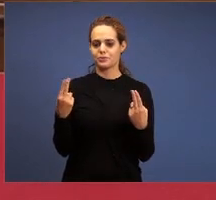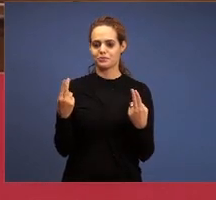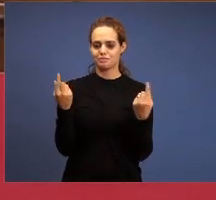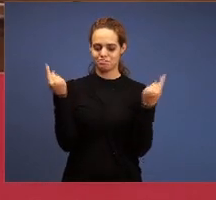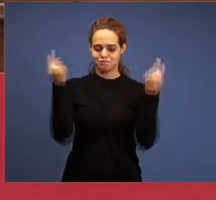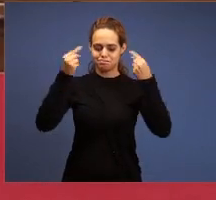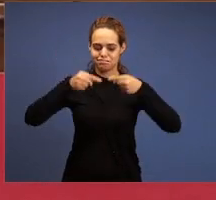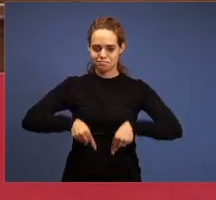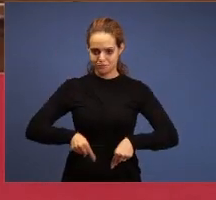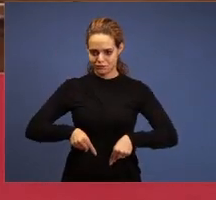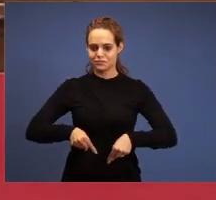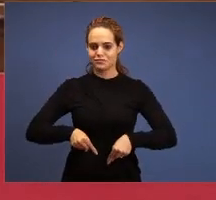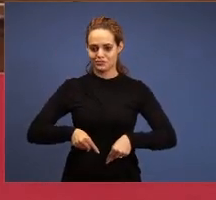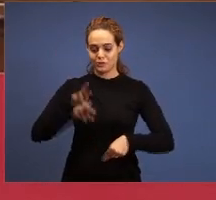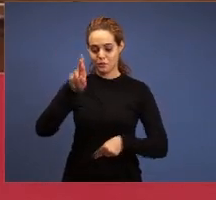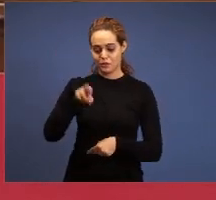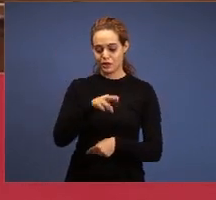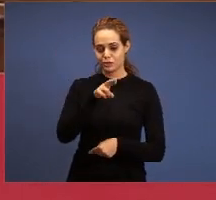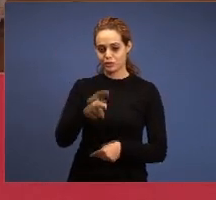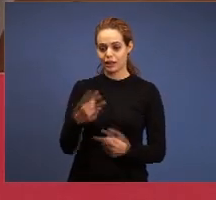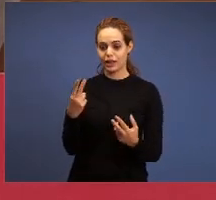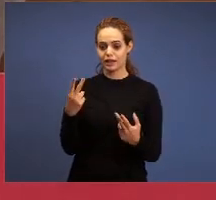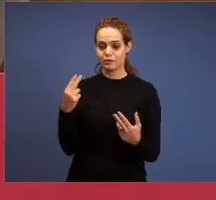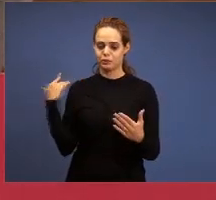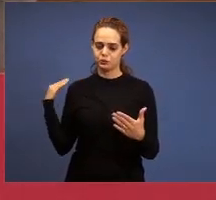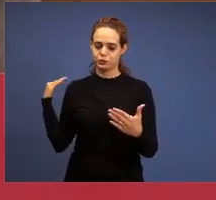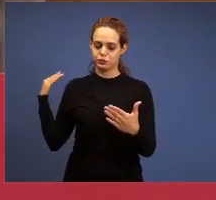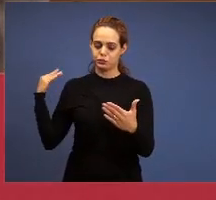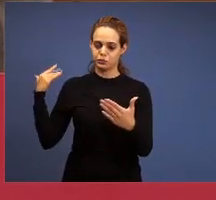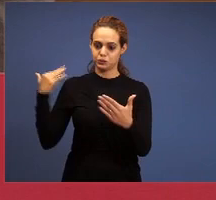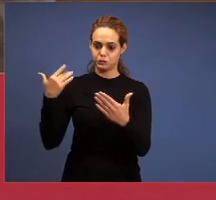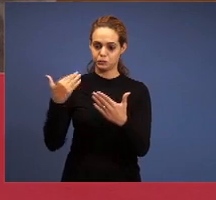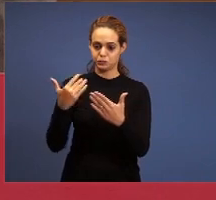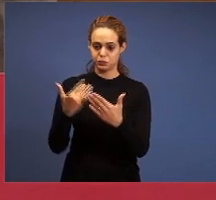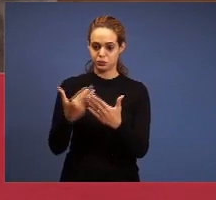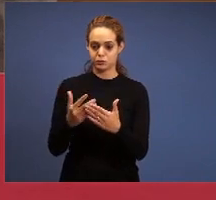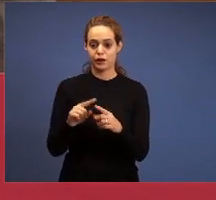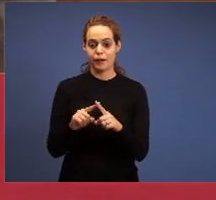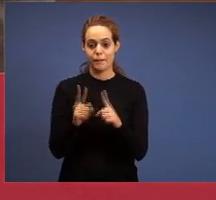in us operates now another action of the